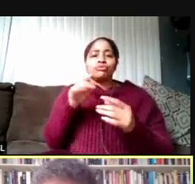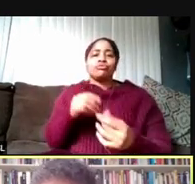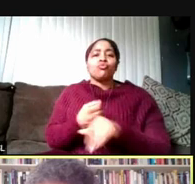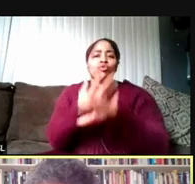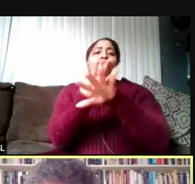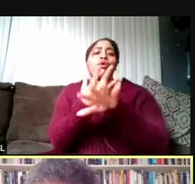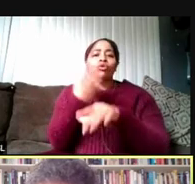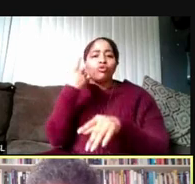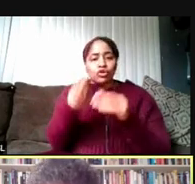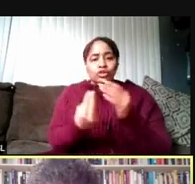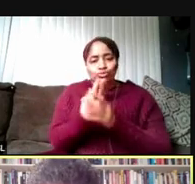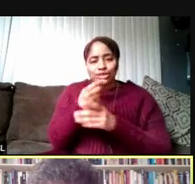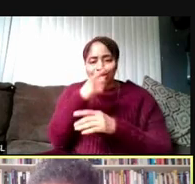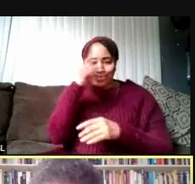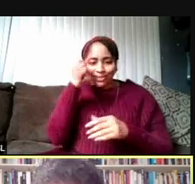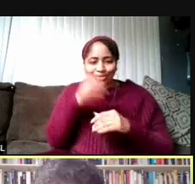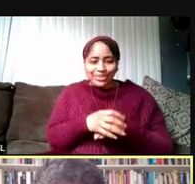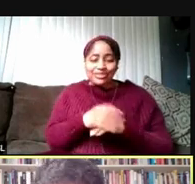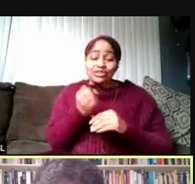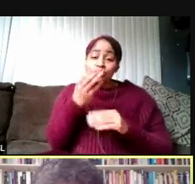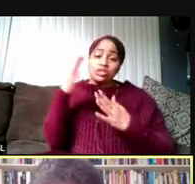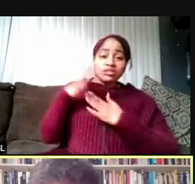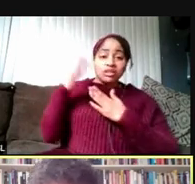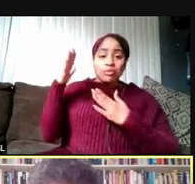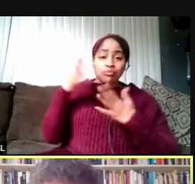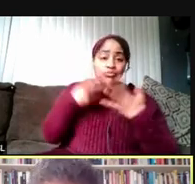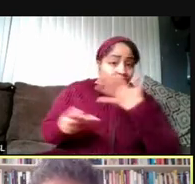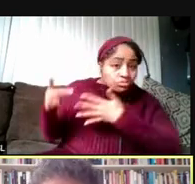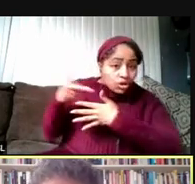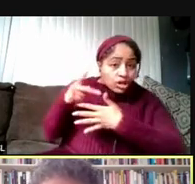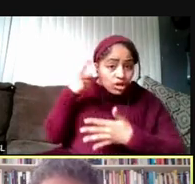So the top priorities for in-person activities were those